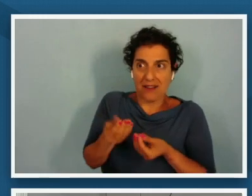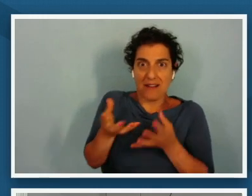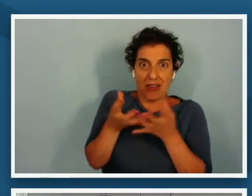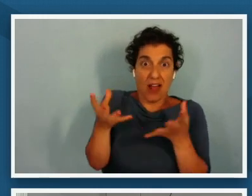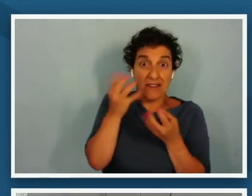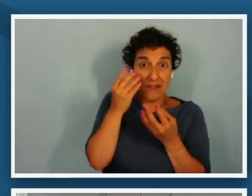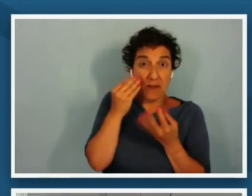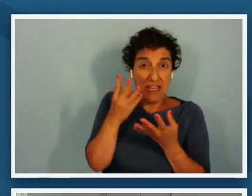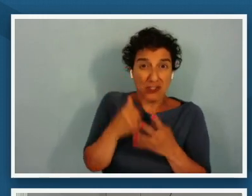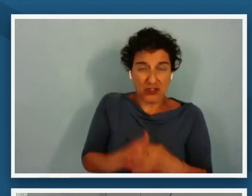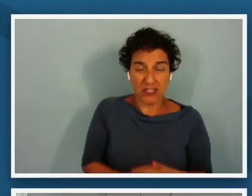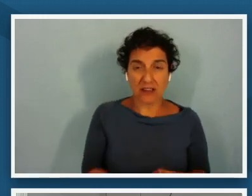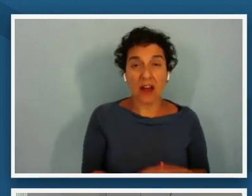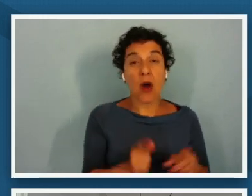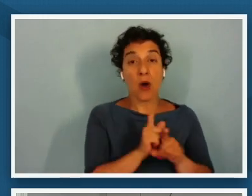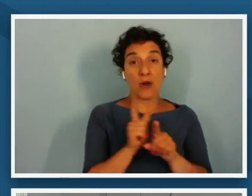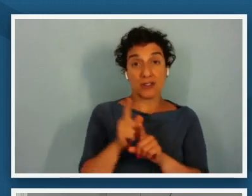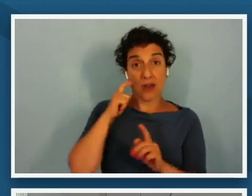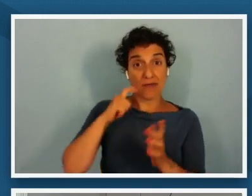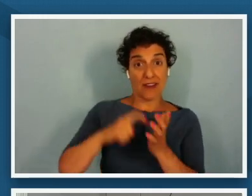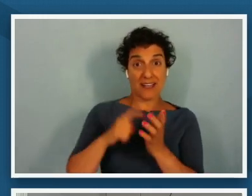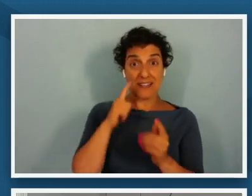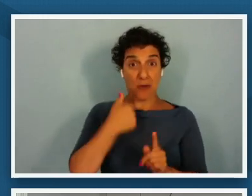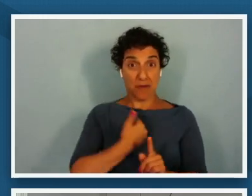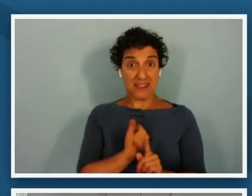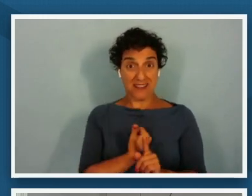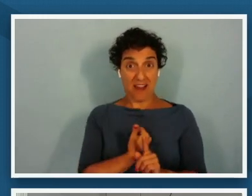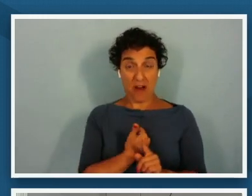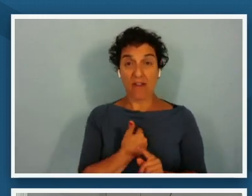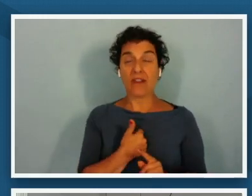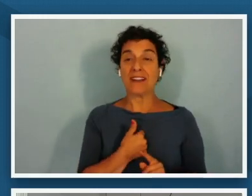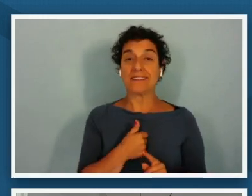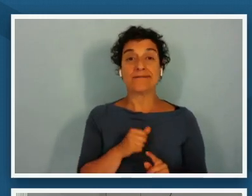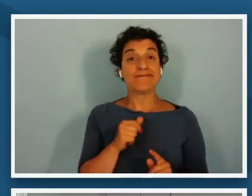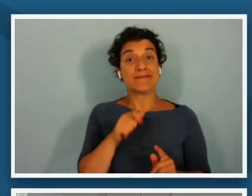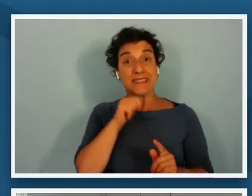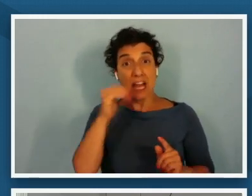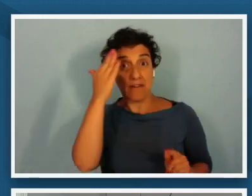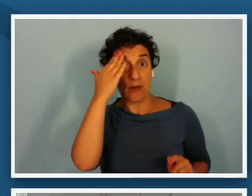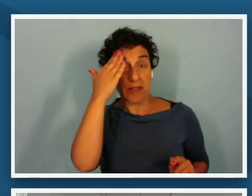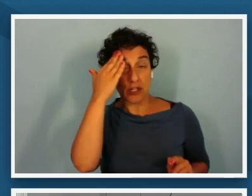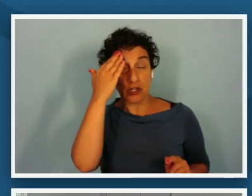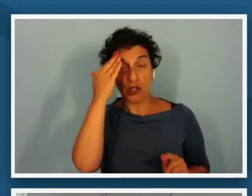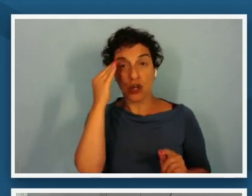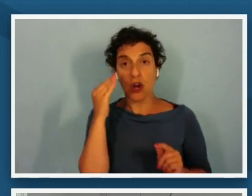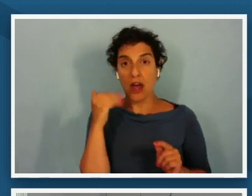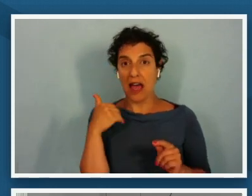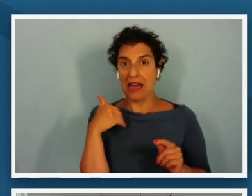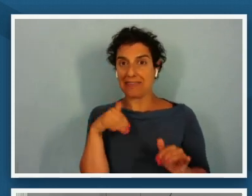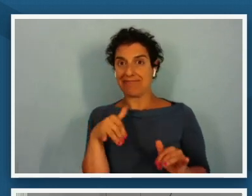recognize in myself that when something